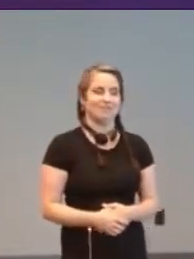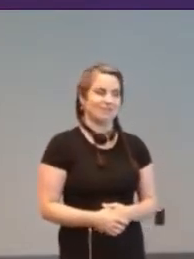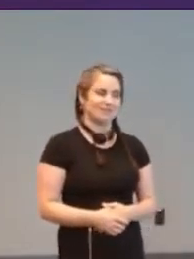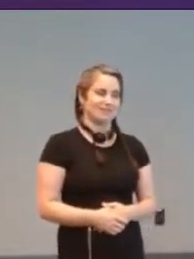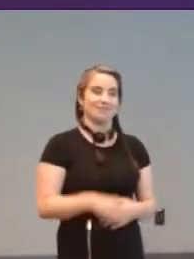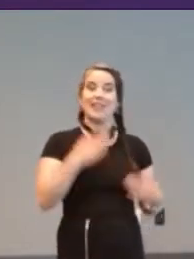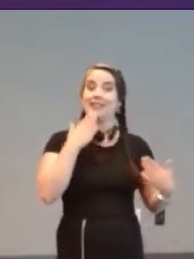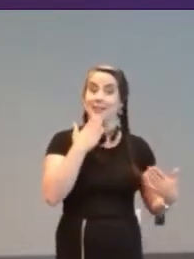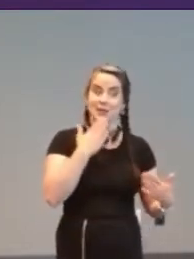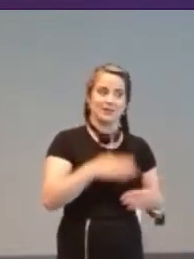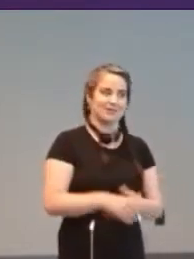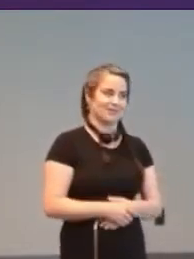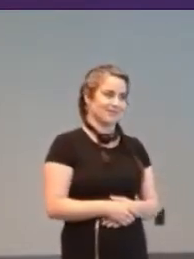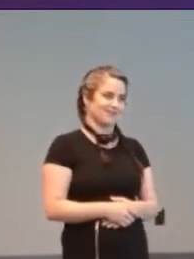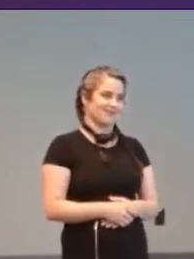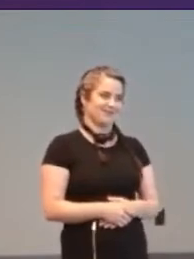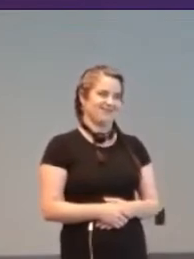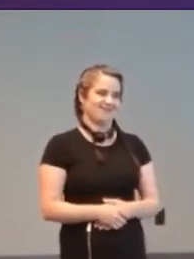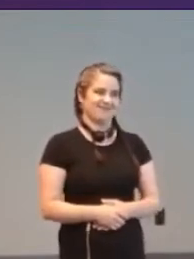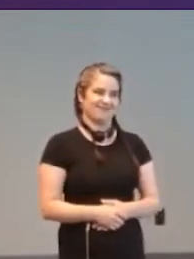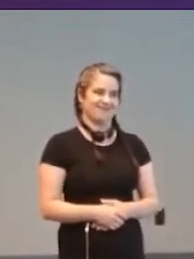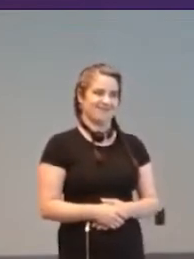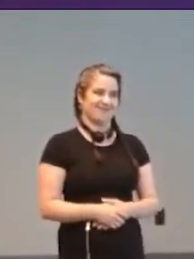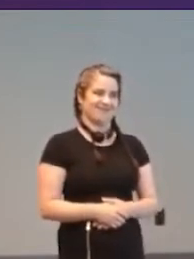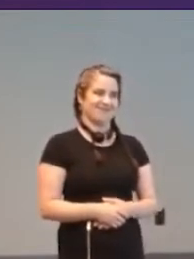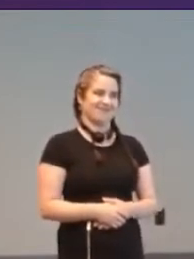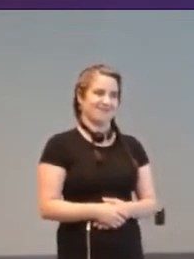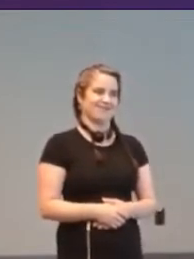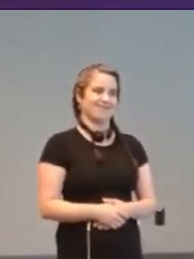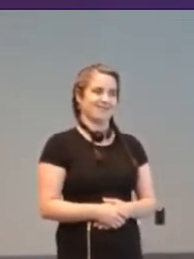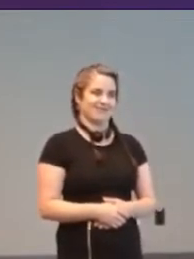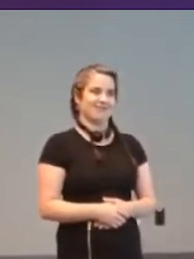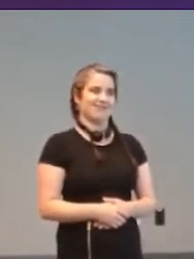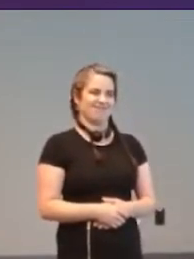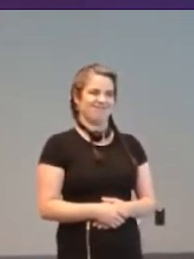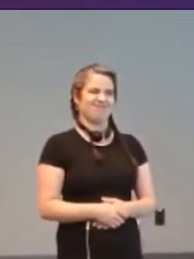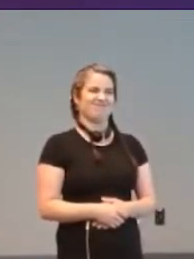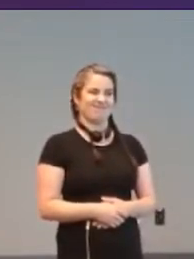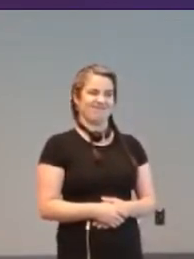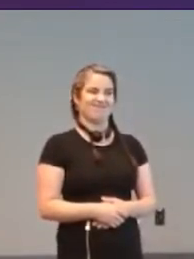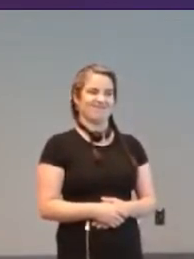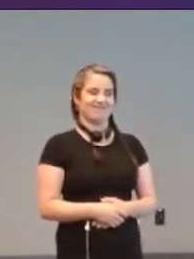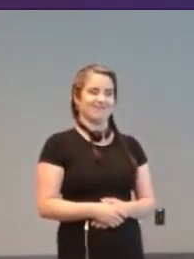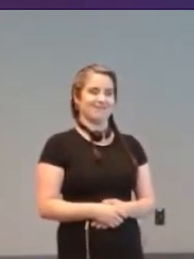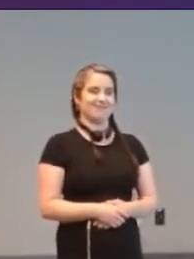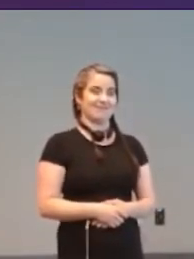[Hugo] Is there any question in the chat maybe?